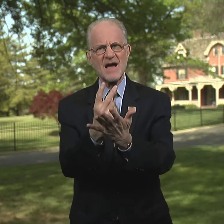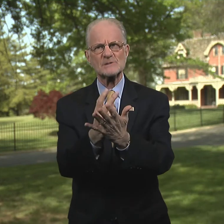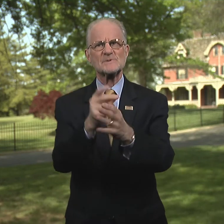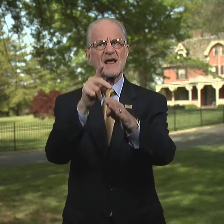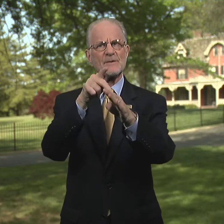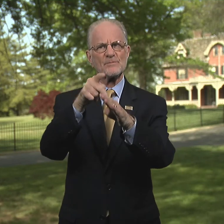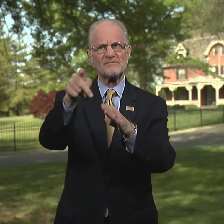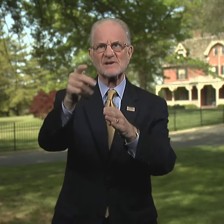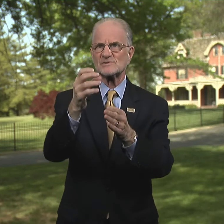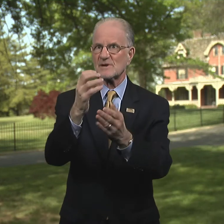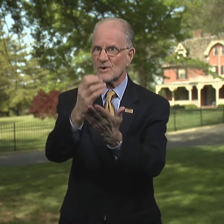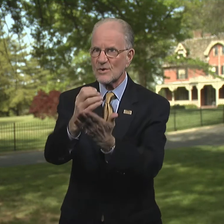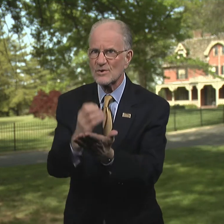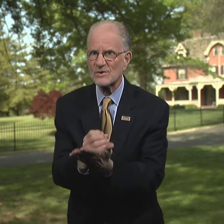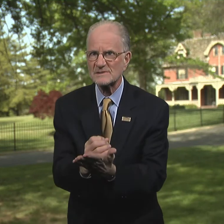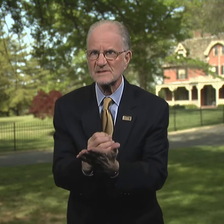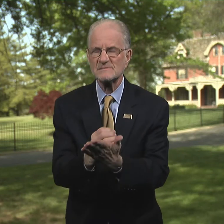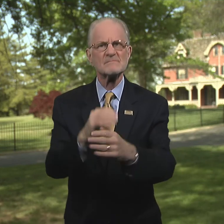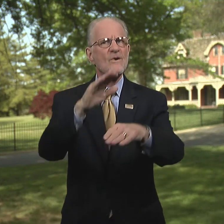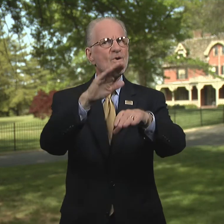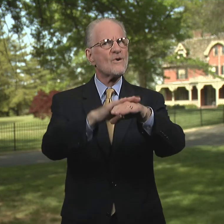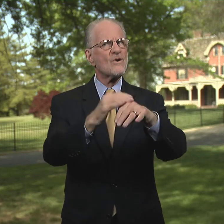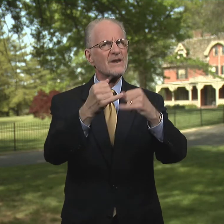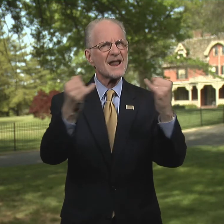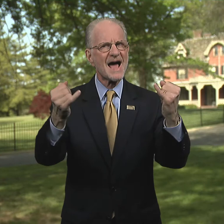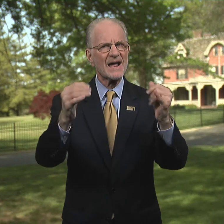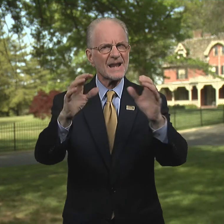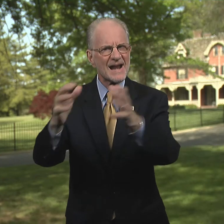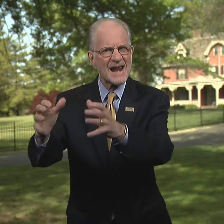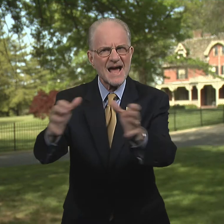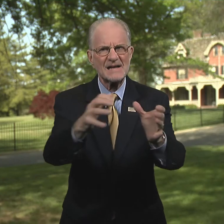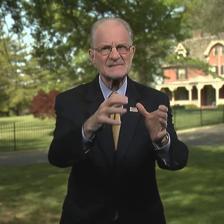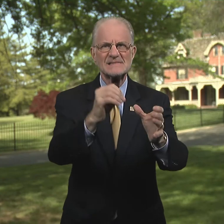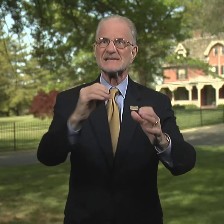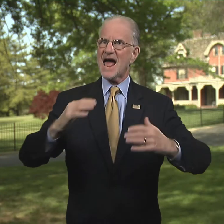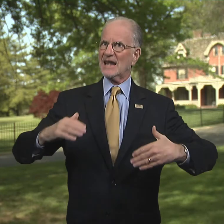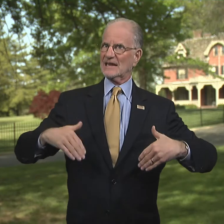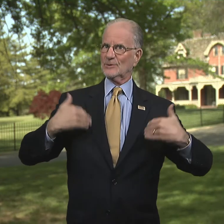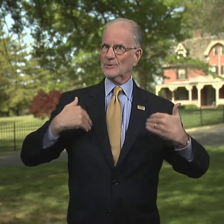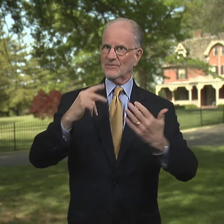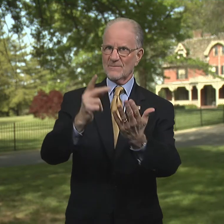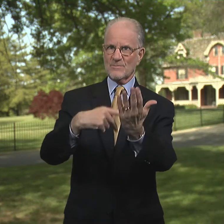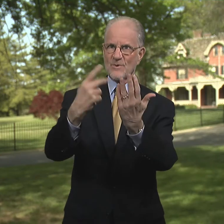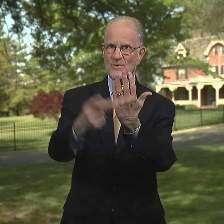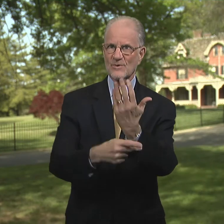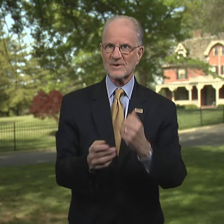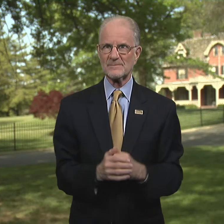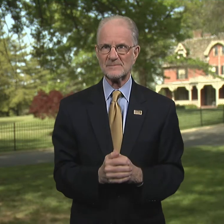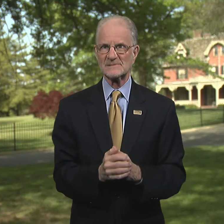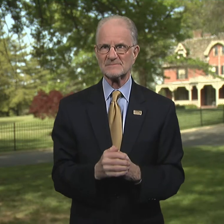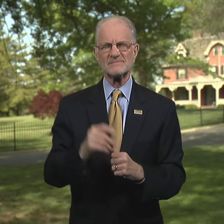and professional courses, online classes, and Youth Programs.